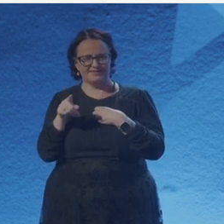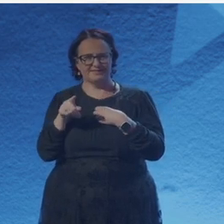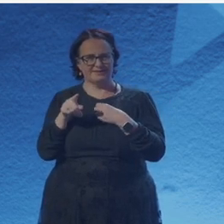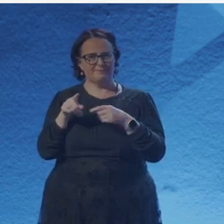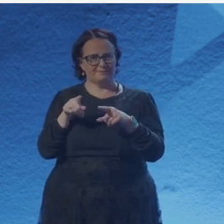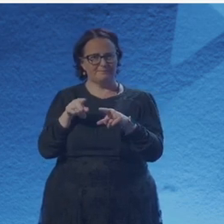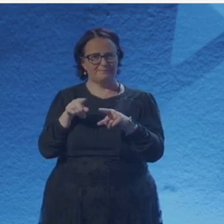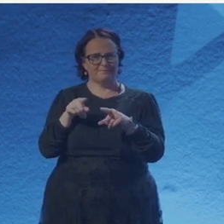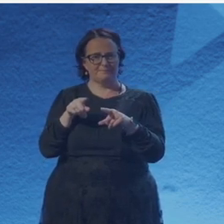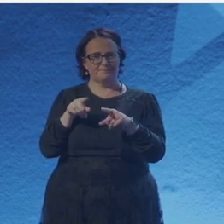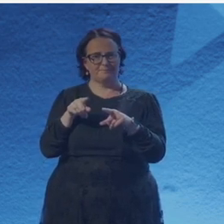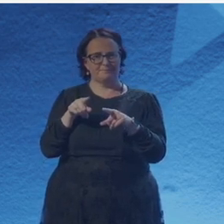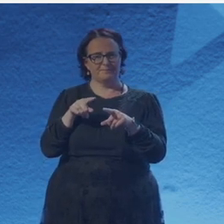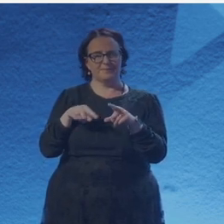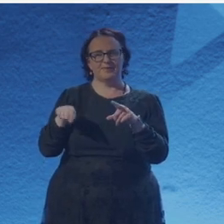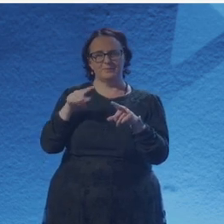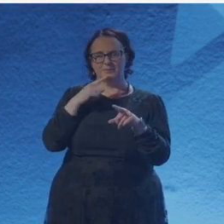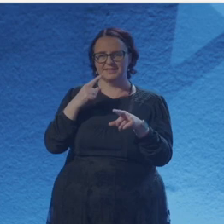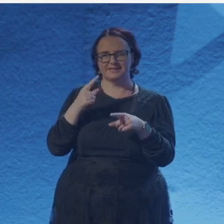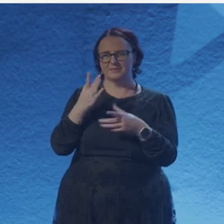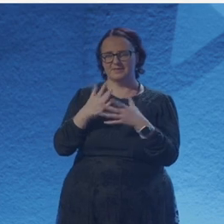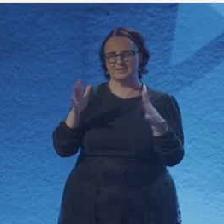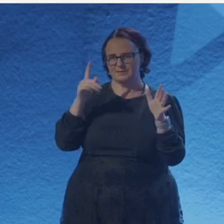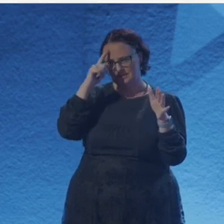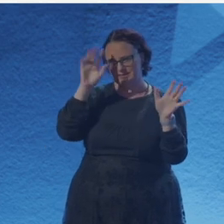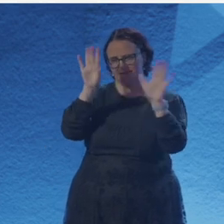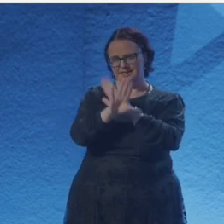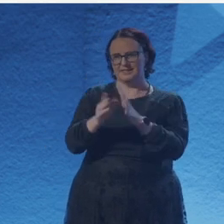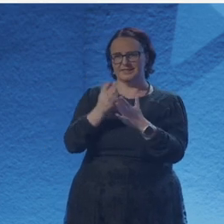but they never get a chance to see it as beauty because of a certain element